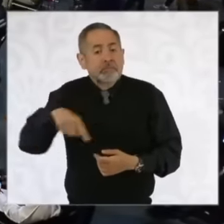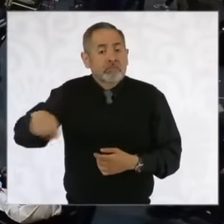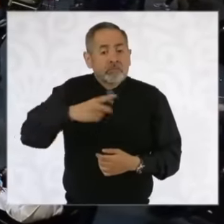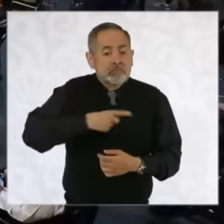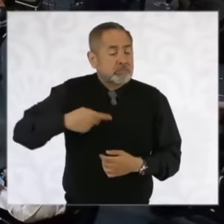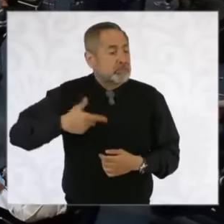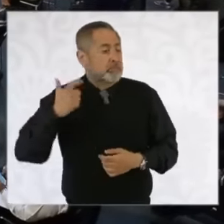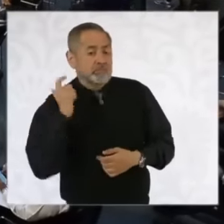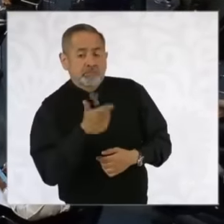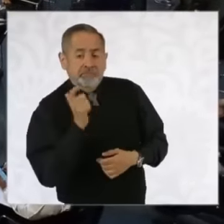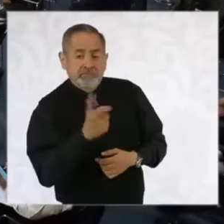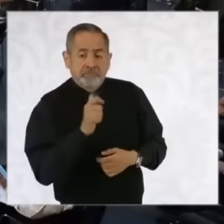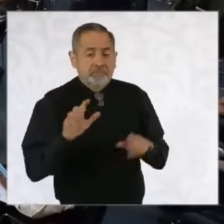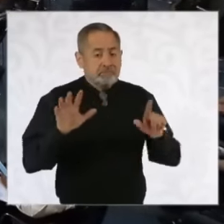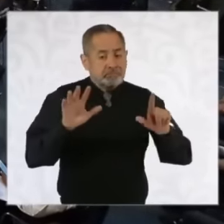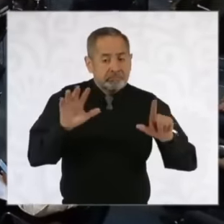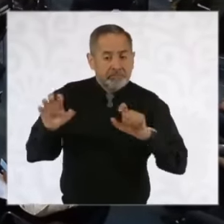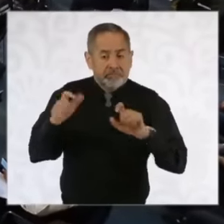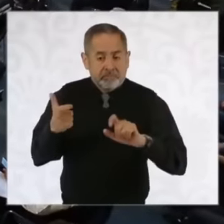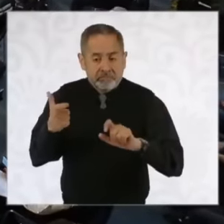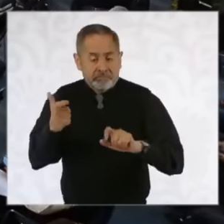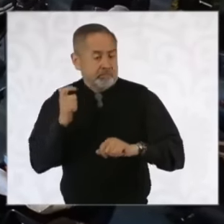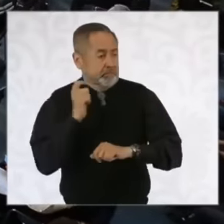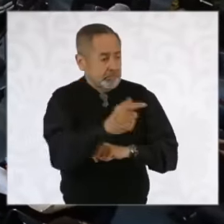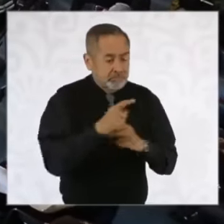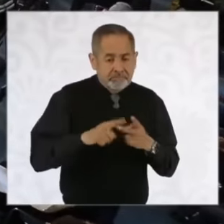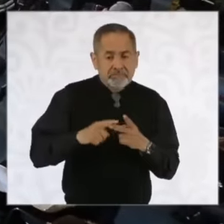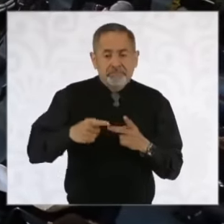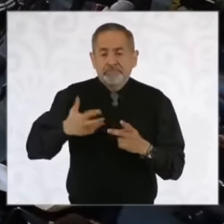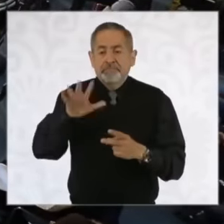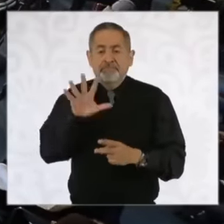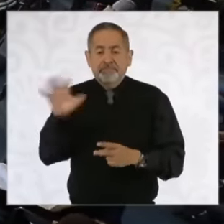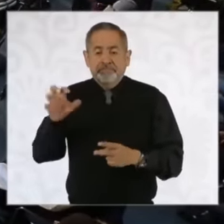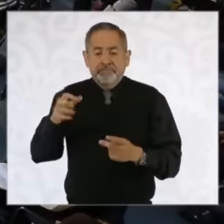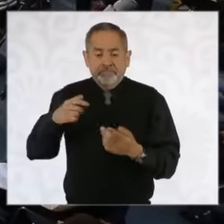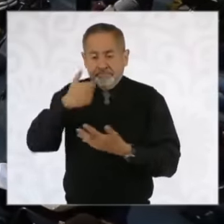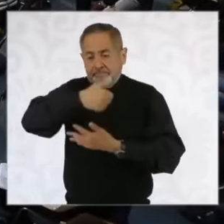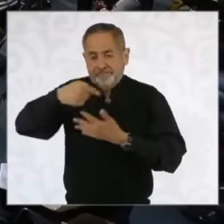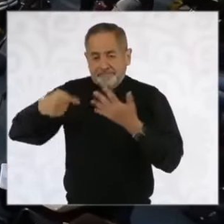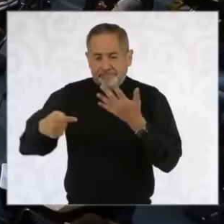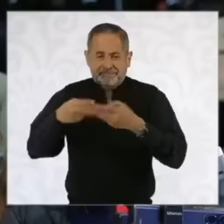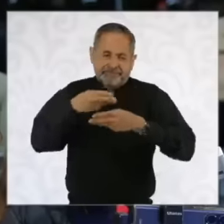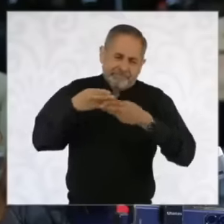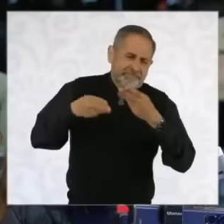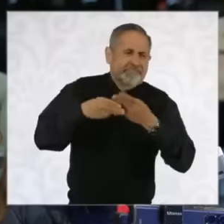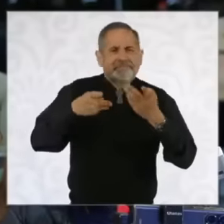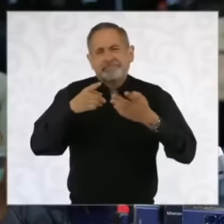700 pesos. registration 500 pesos for each subject each semester eh And it is a good issue